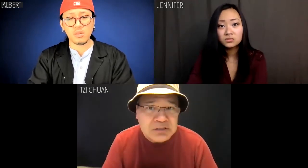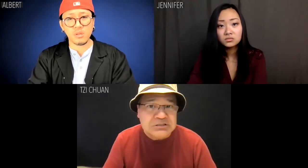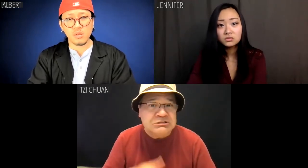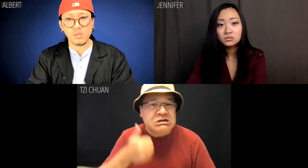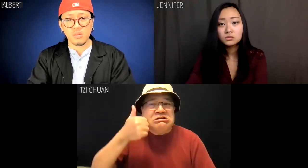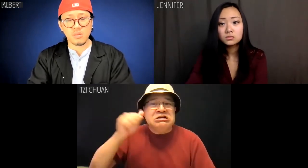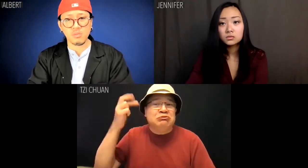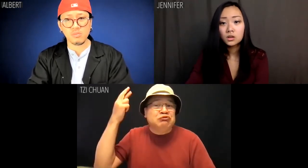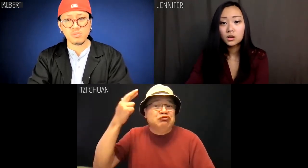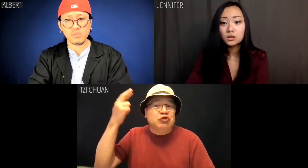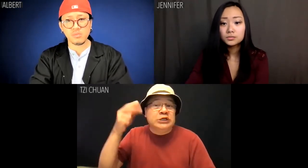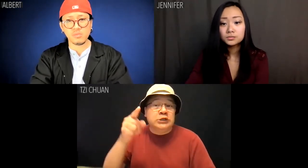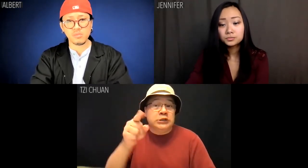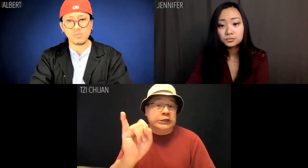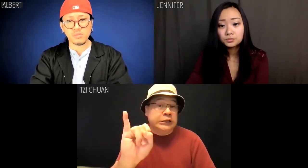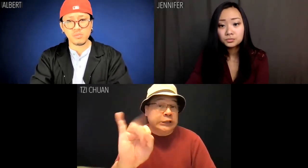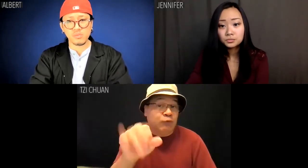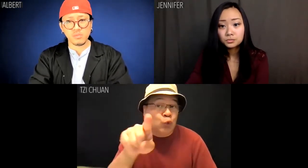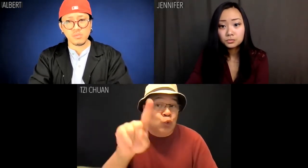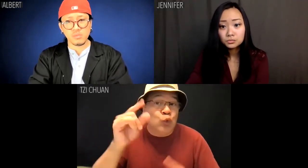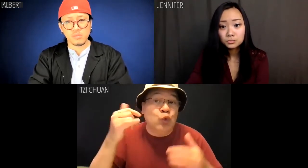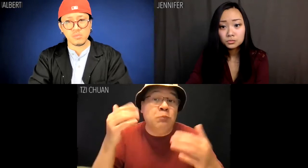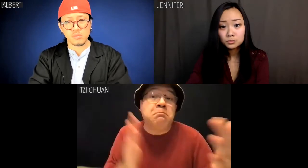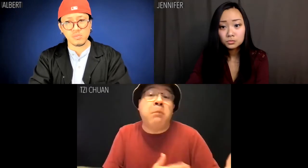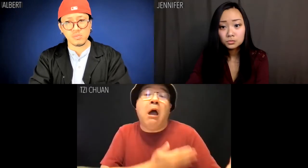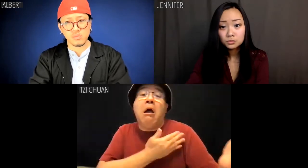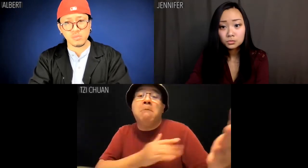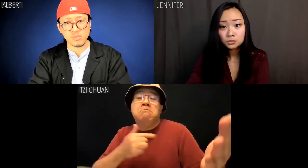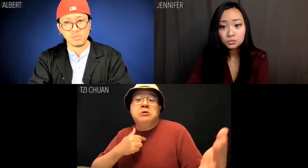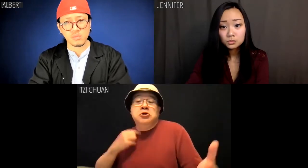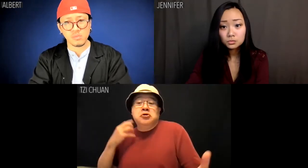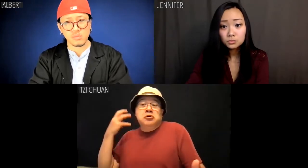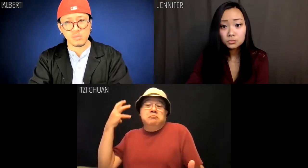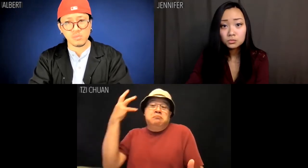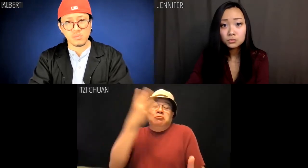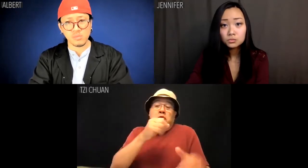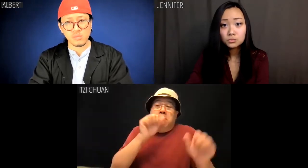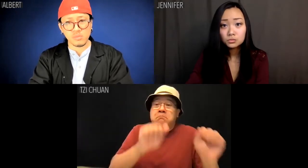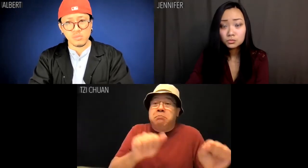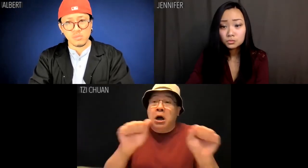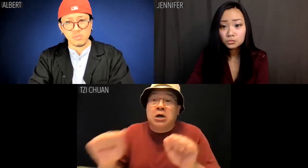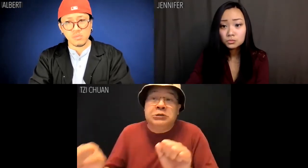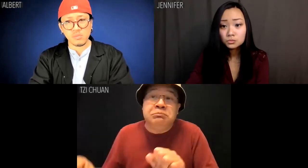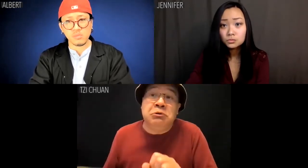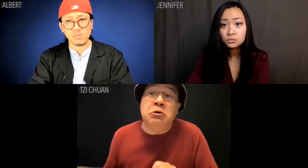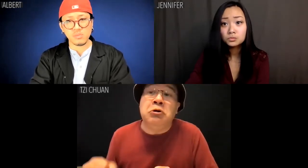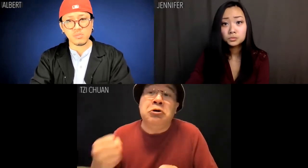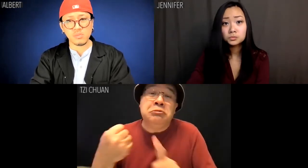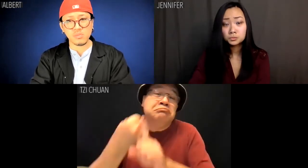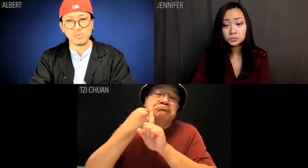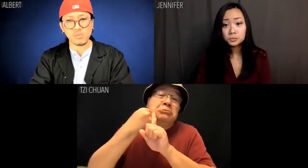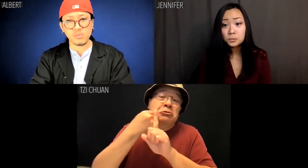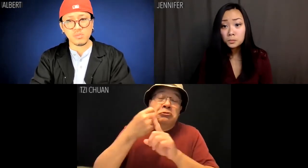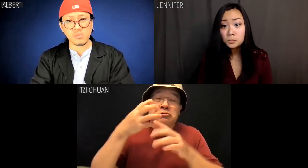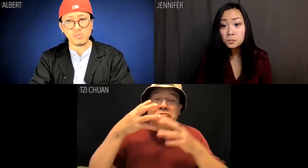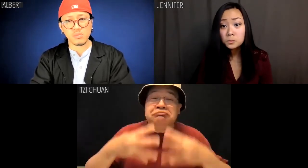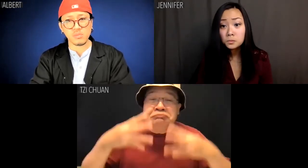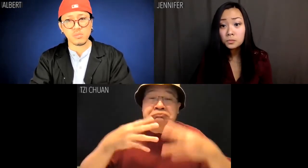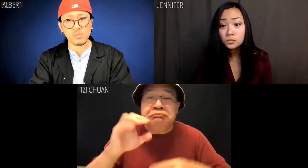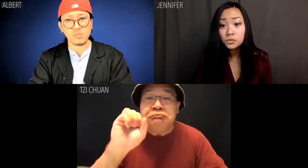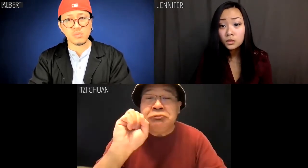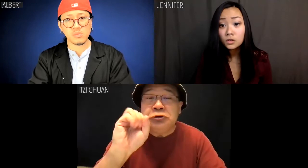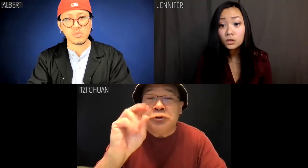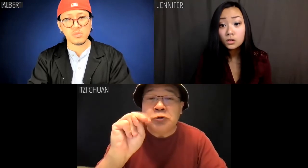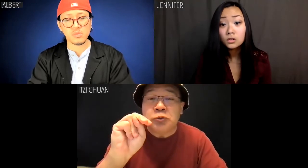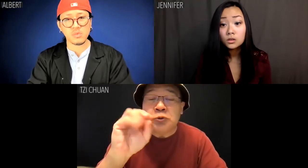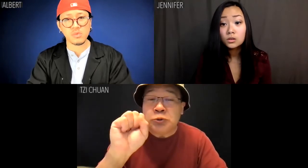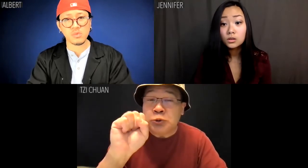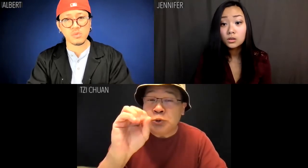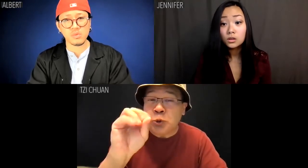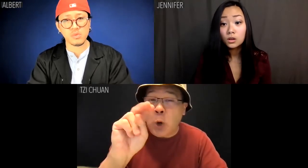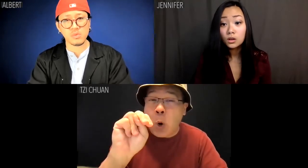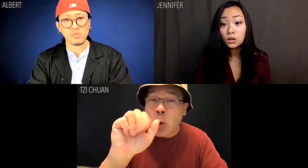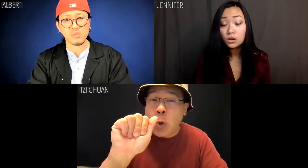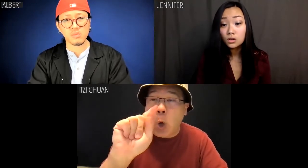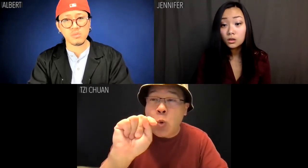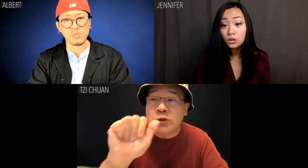At any rate, if you can play me the most beautiful, possible tear inducing sonata,